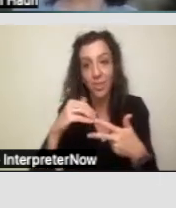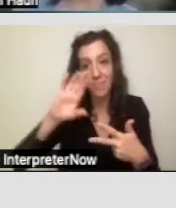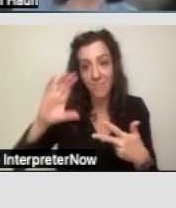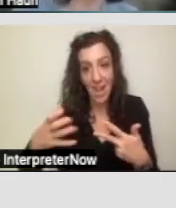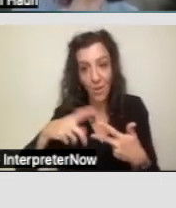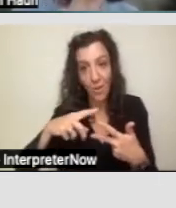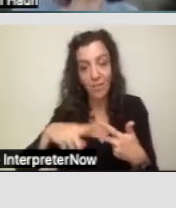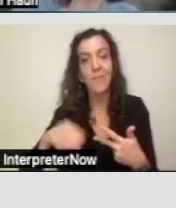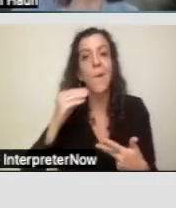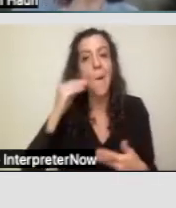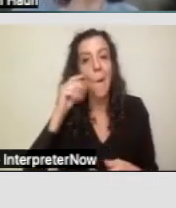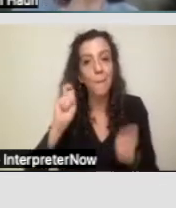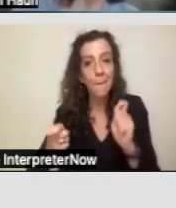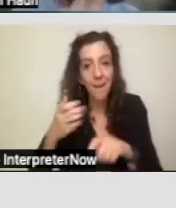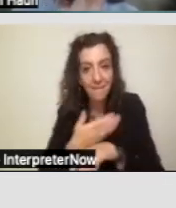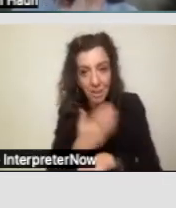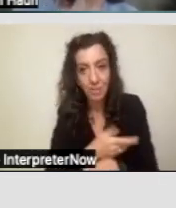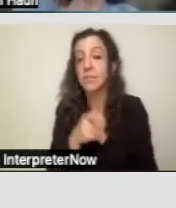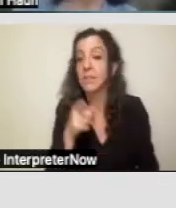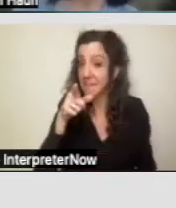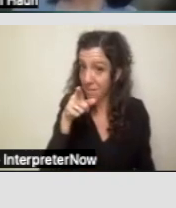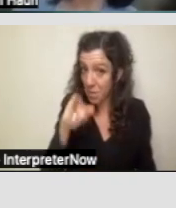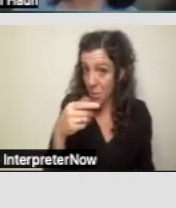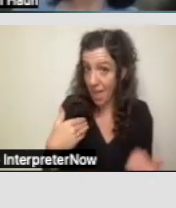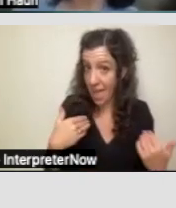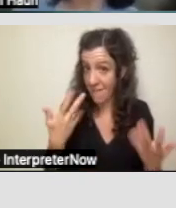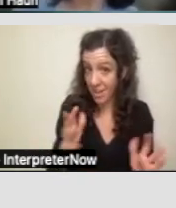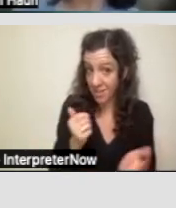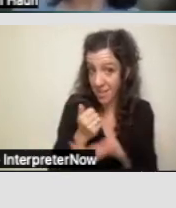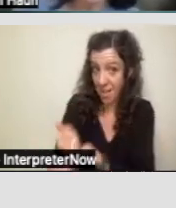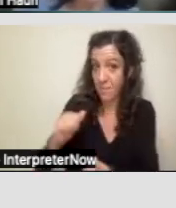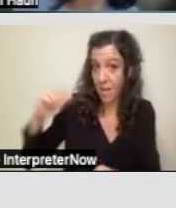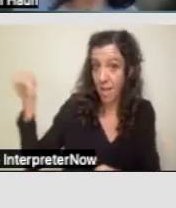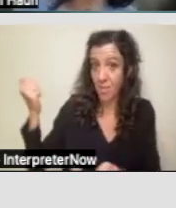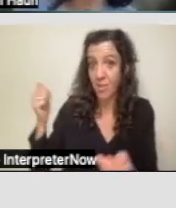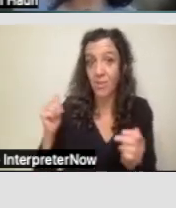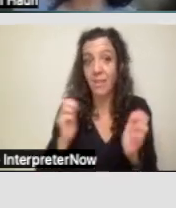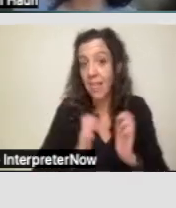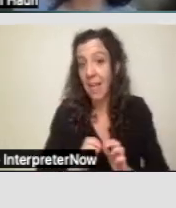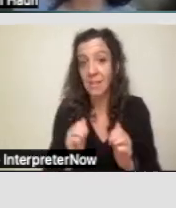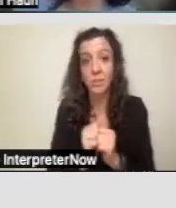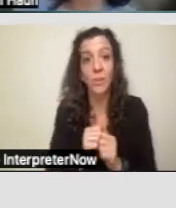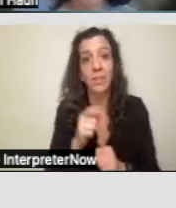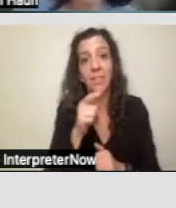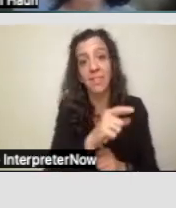And if you have helped others with other clients with housing-related needs, this is probably